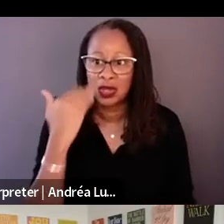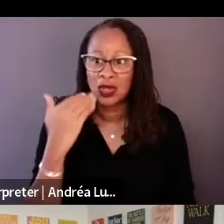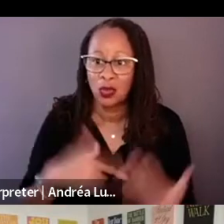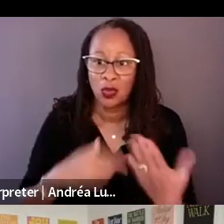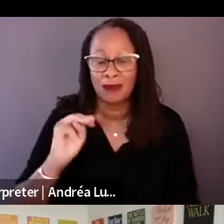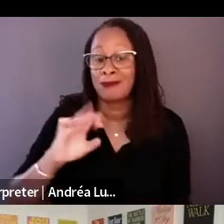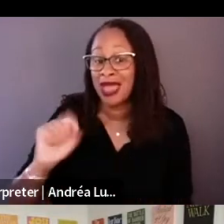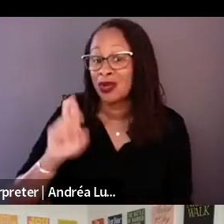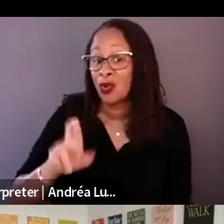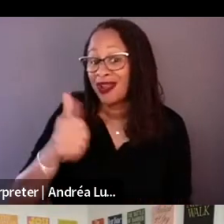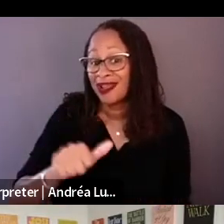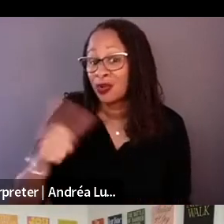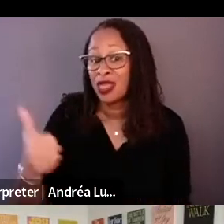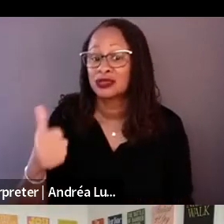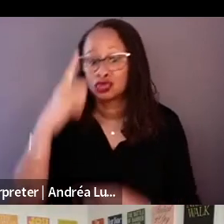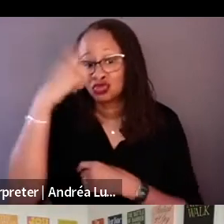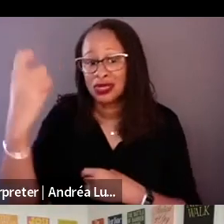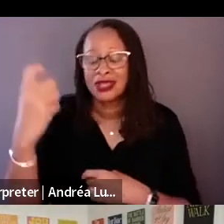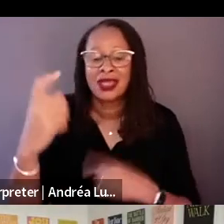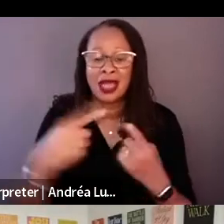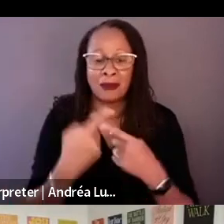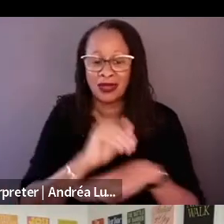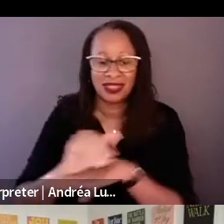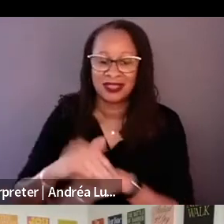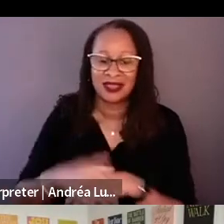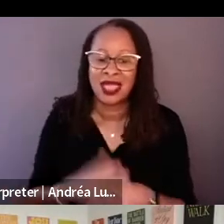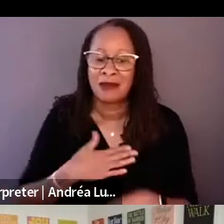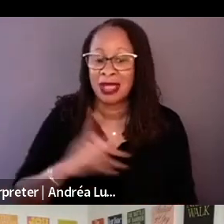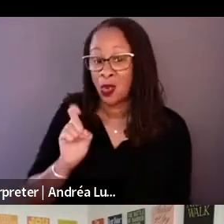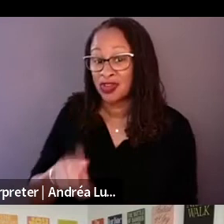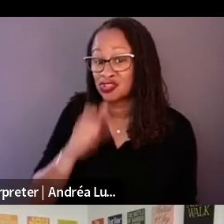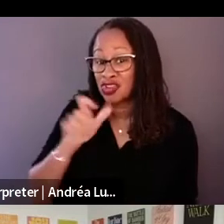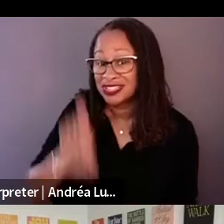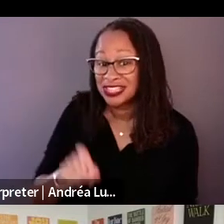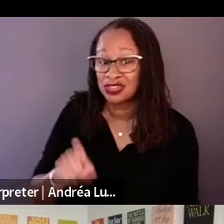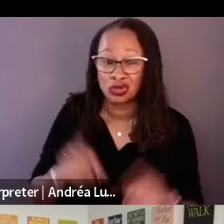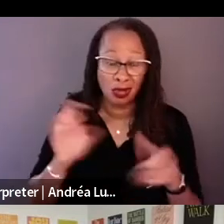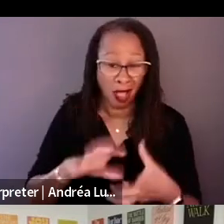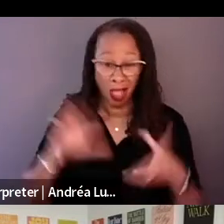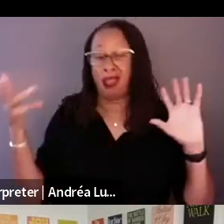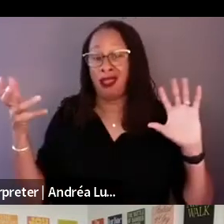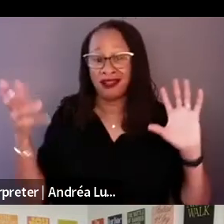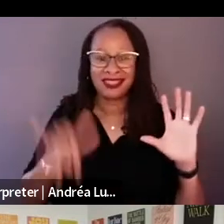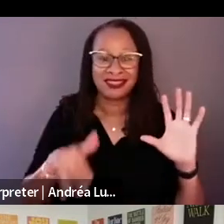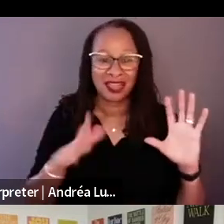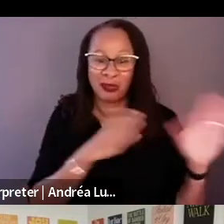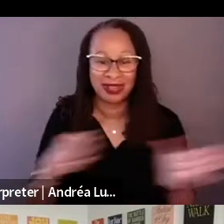It was not to disarm them. Yes, in some way they were, but I was really interested in that.